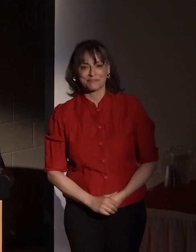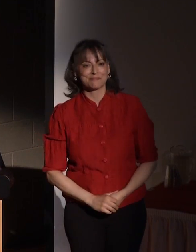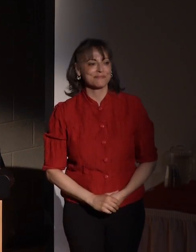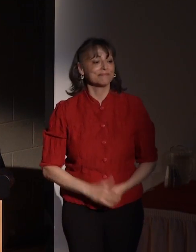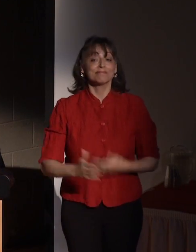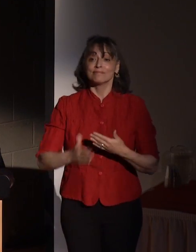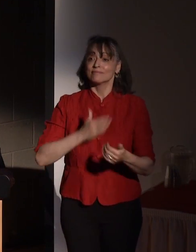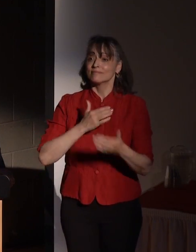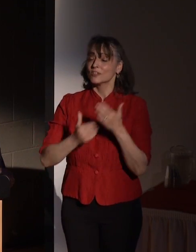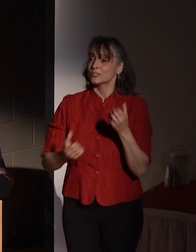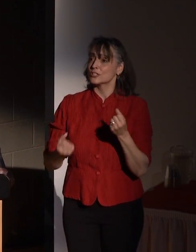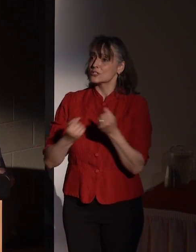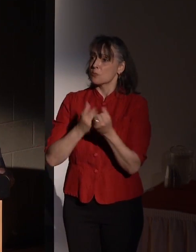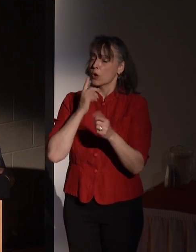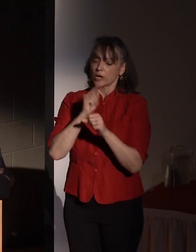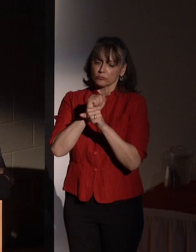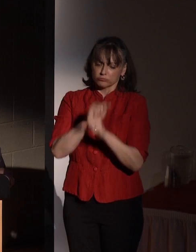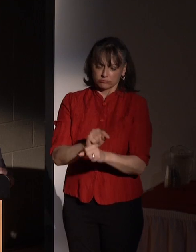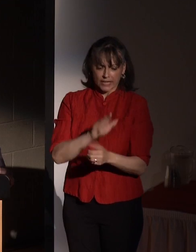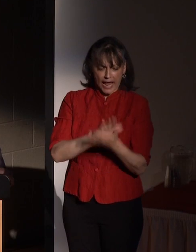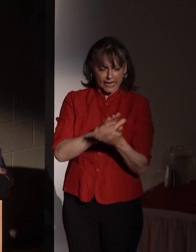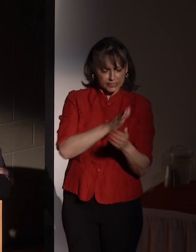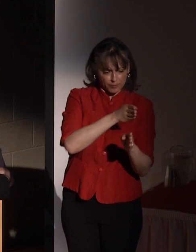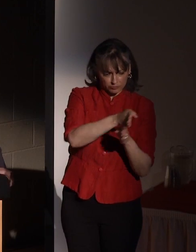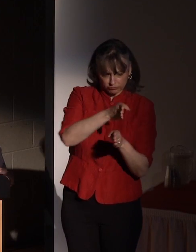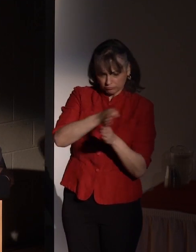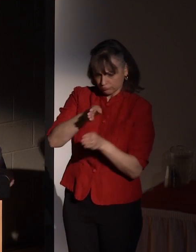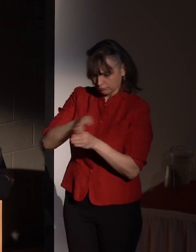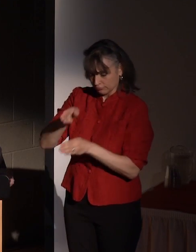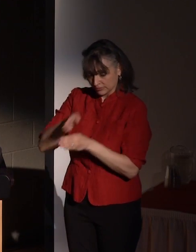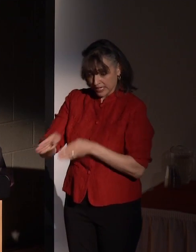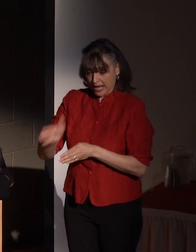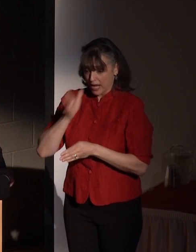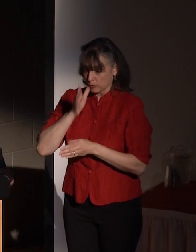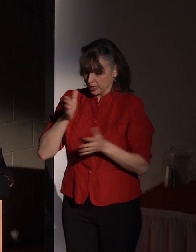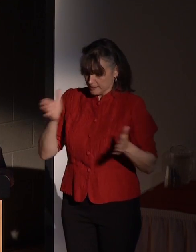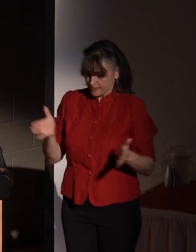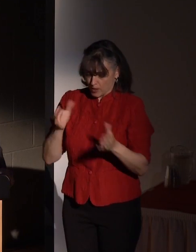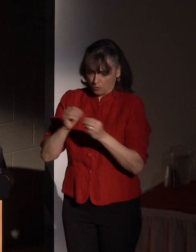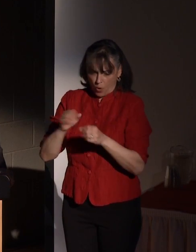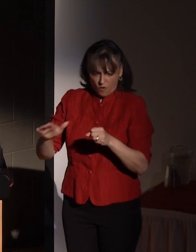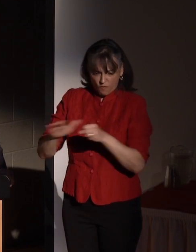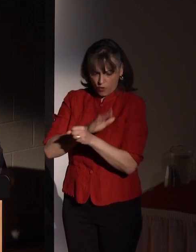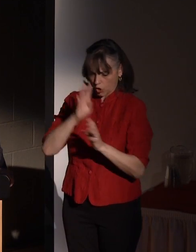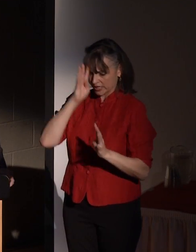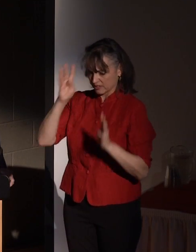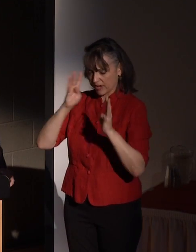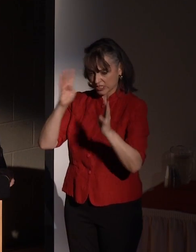to support those traditional academic venues and kick innovation into high gear, RIT has built an innovation